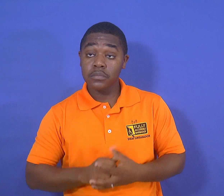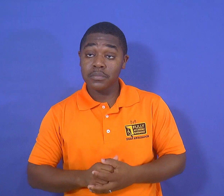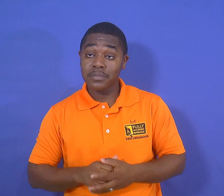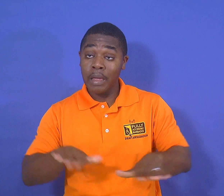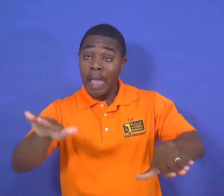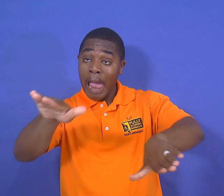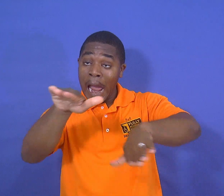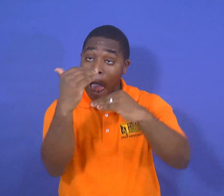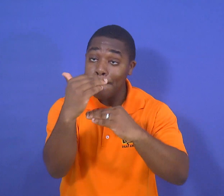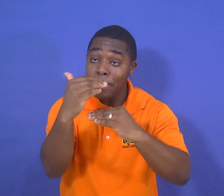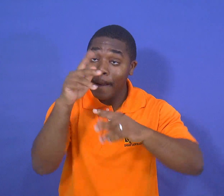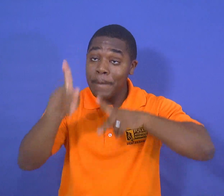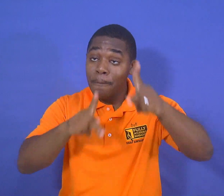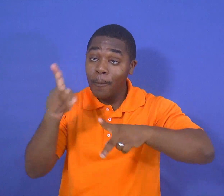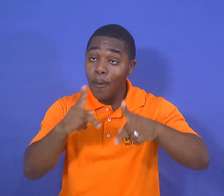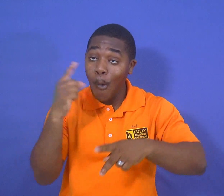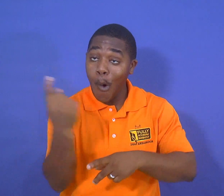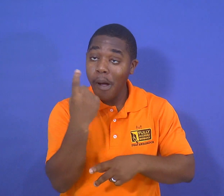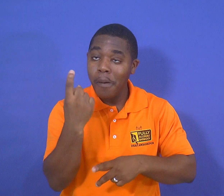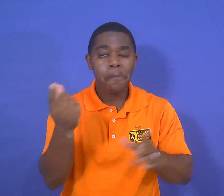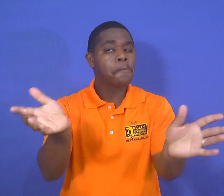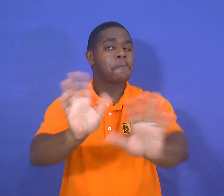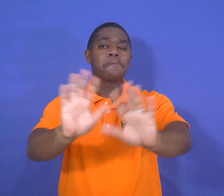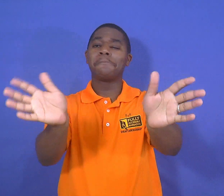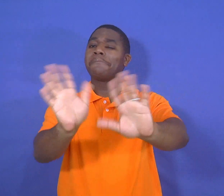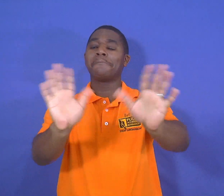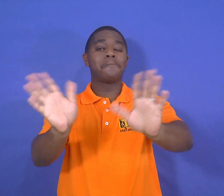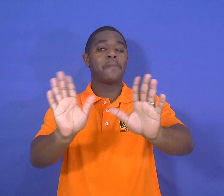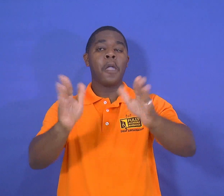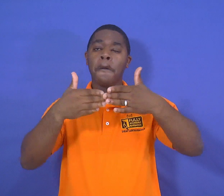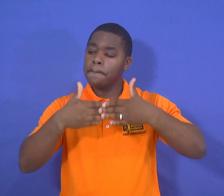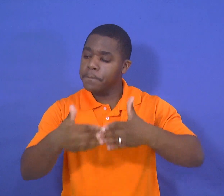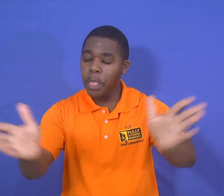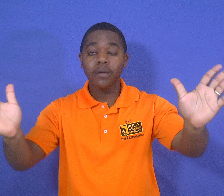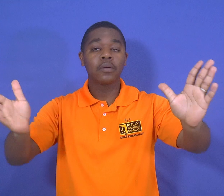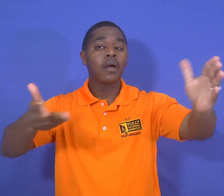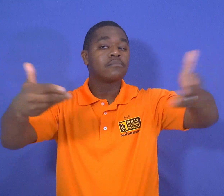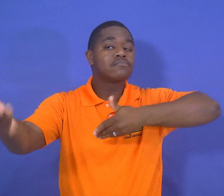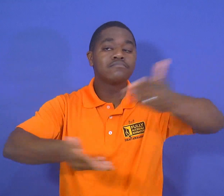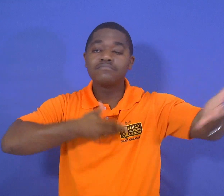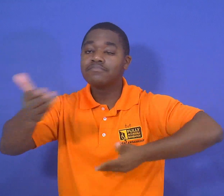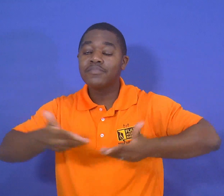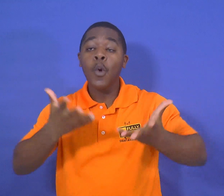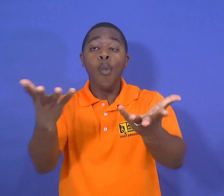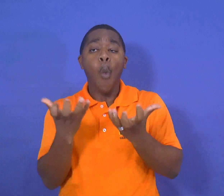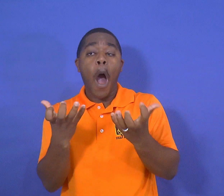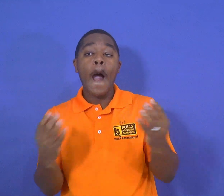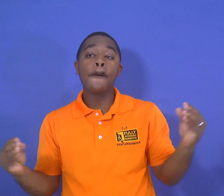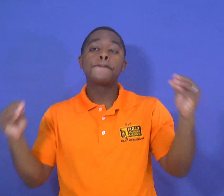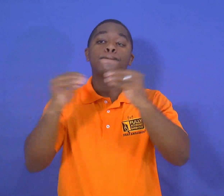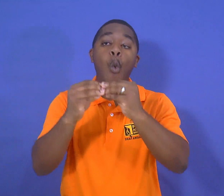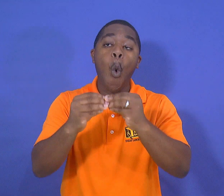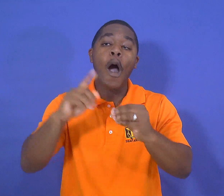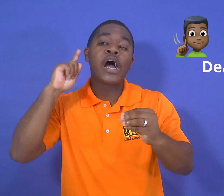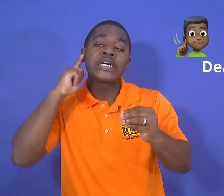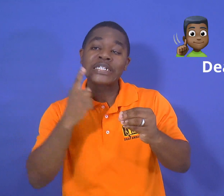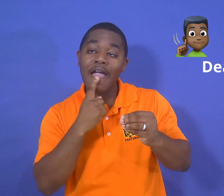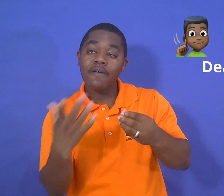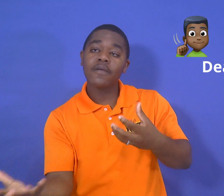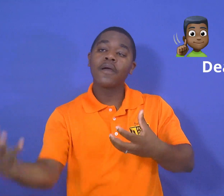if a concert only for a limited number of persons no it is open to the public we will love more deaf